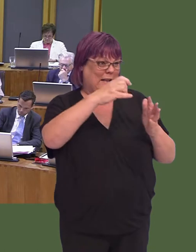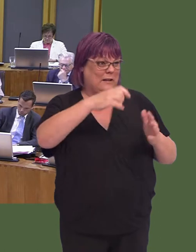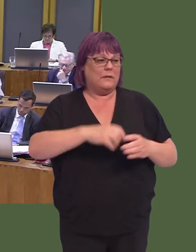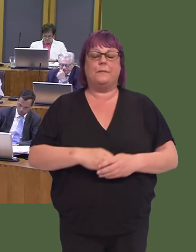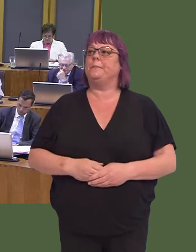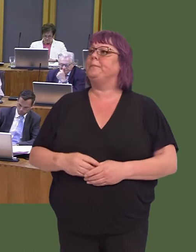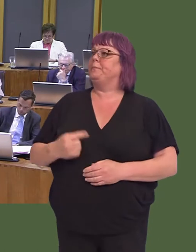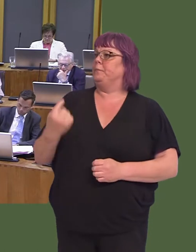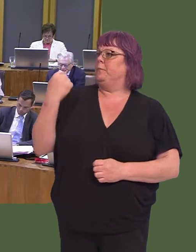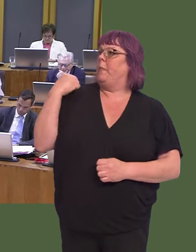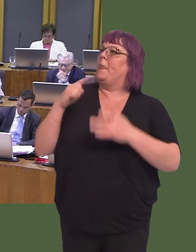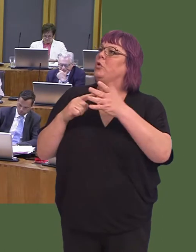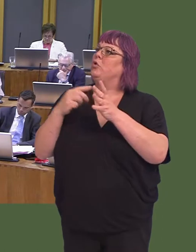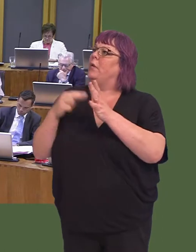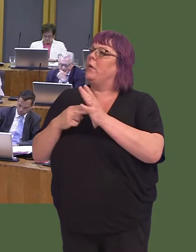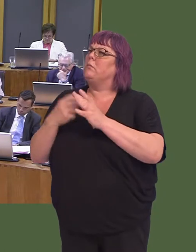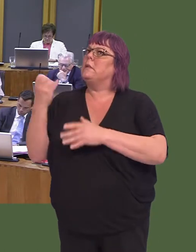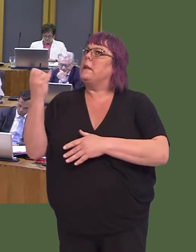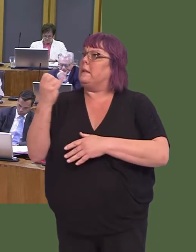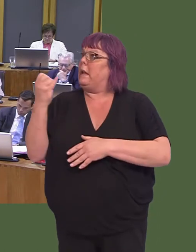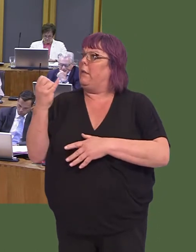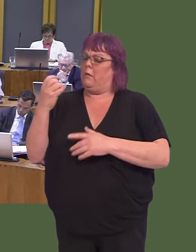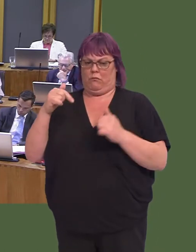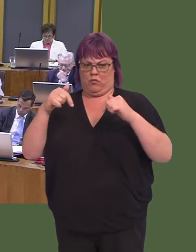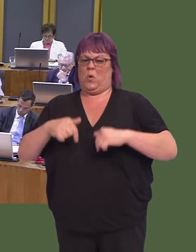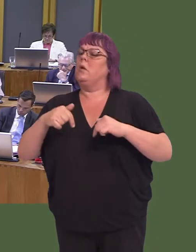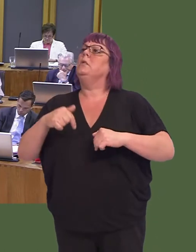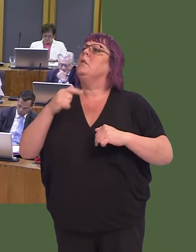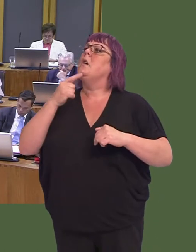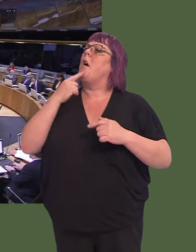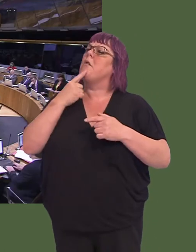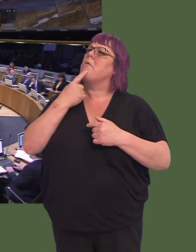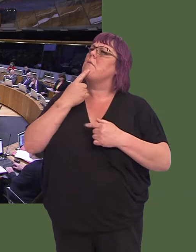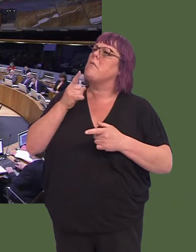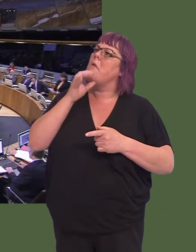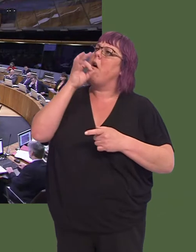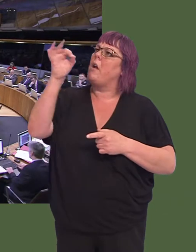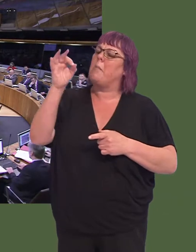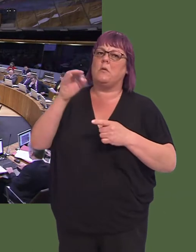Leanne Wood AM: In a Plenary session on 16 January I raised the important issue